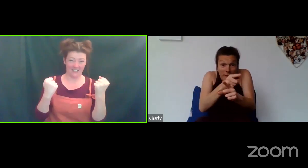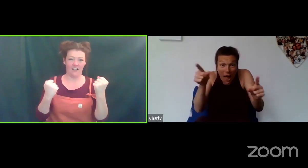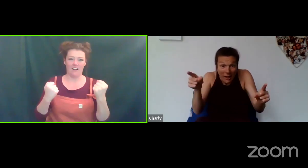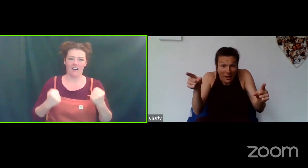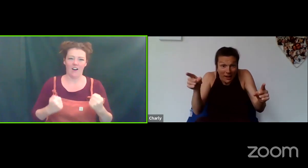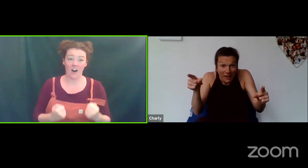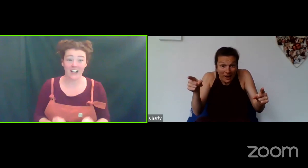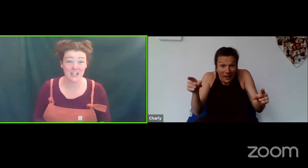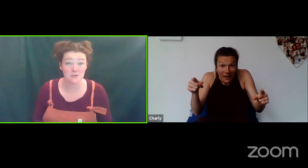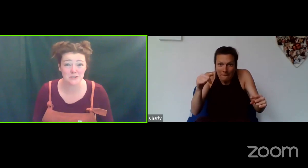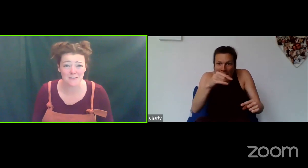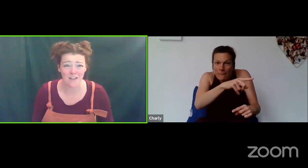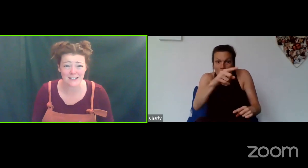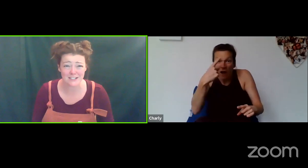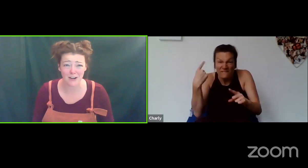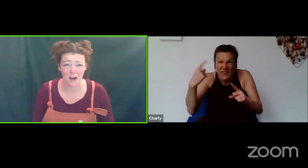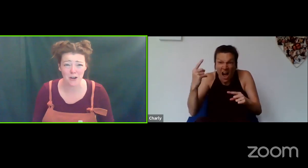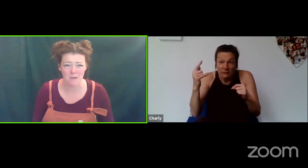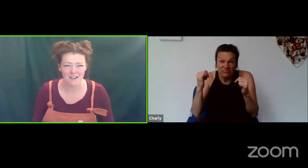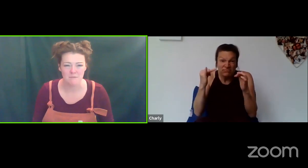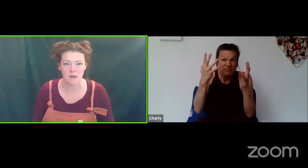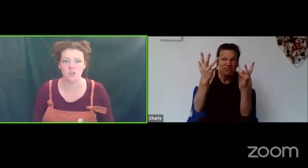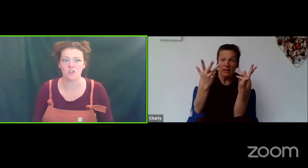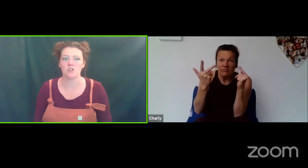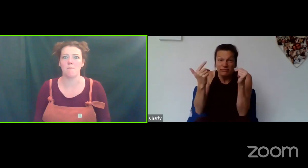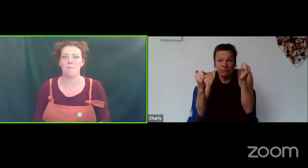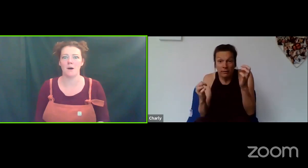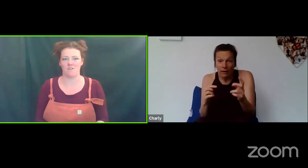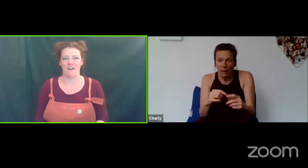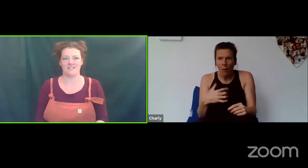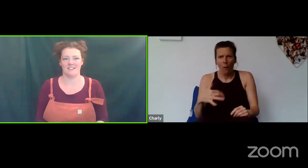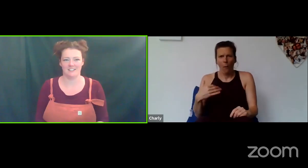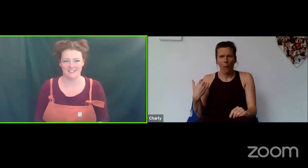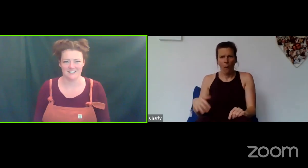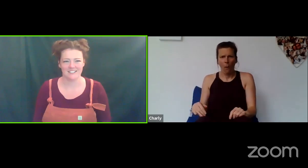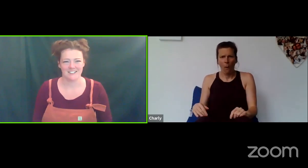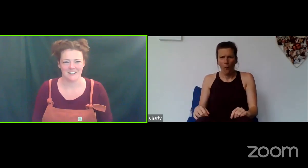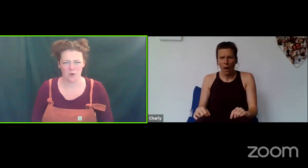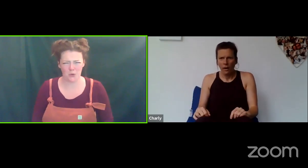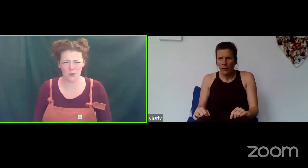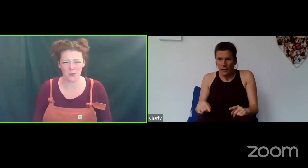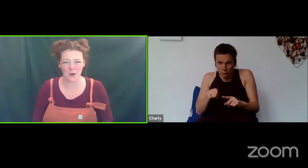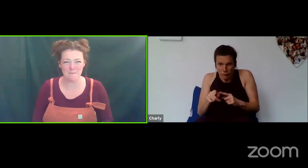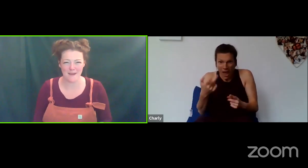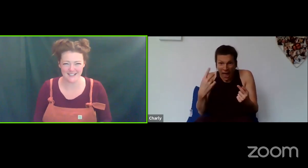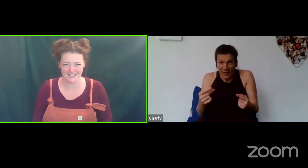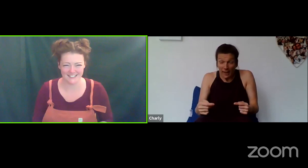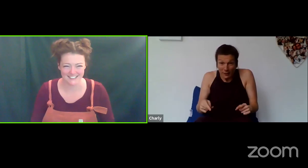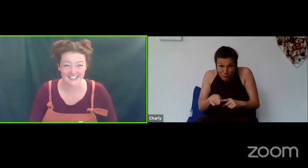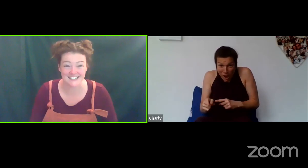Can you all do it faster at home? Maybe you can do it much faster? Ooh, amazing!